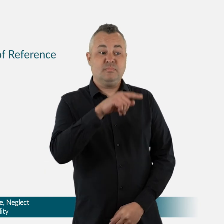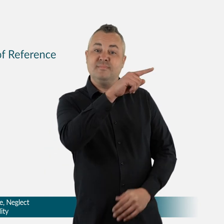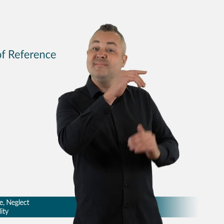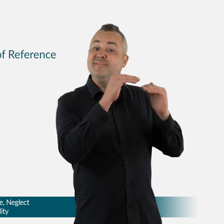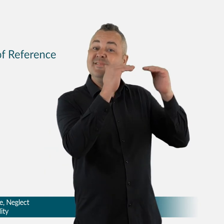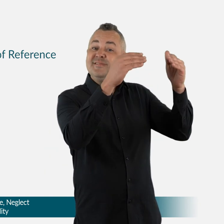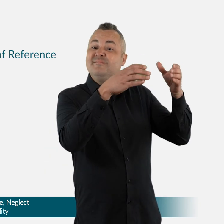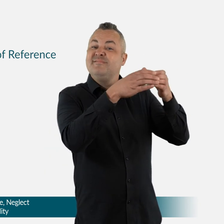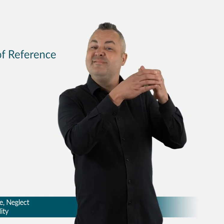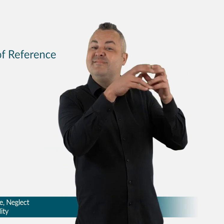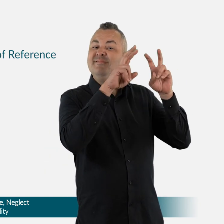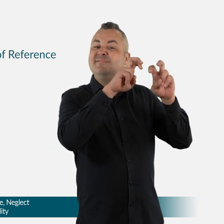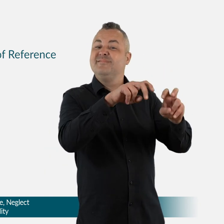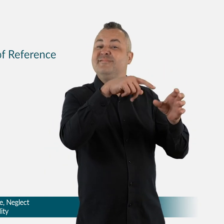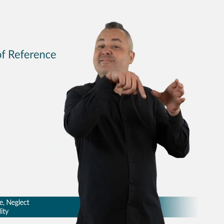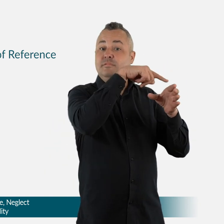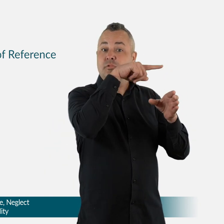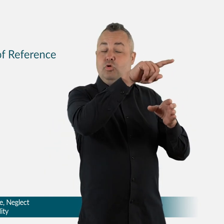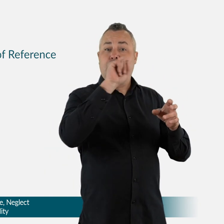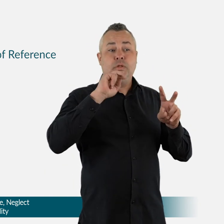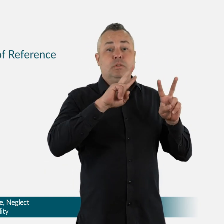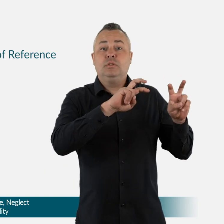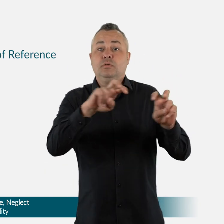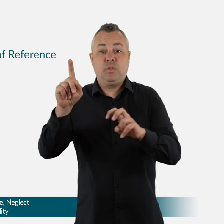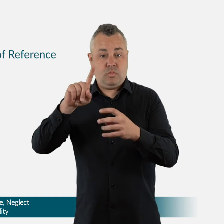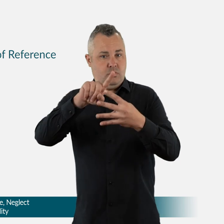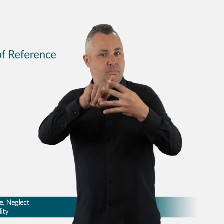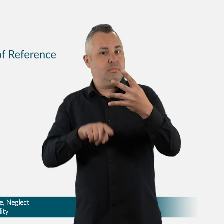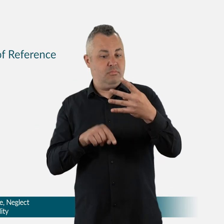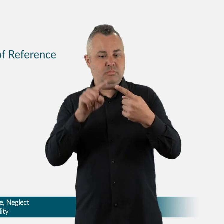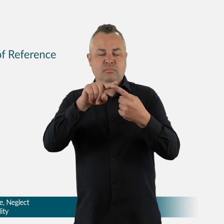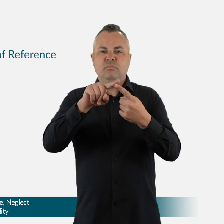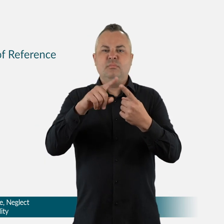Ninety six per cent (96%) of respondents agreed the Terms of Reference